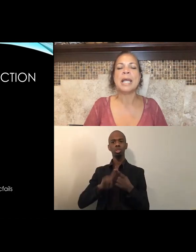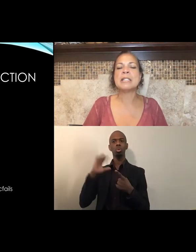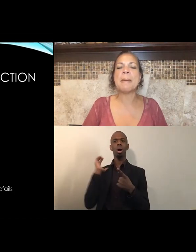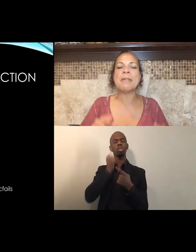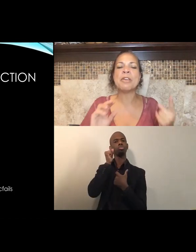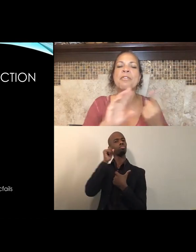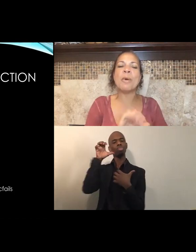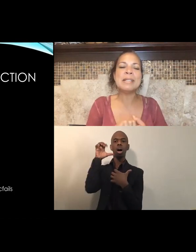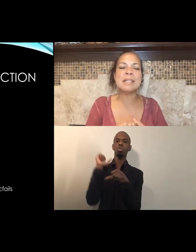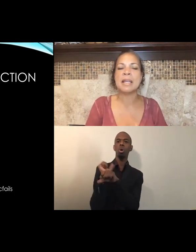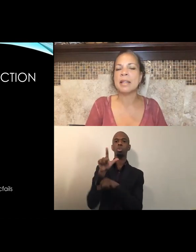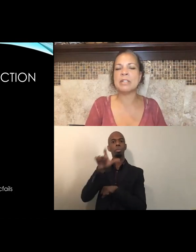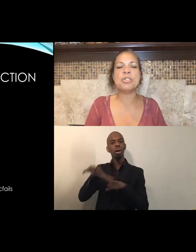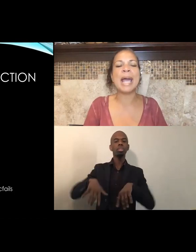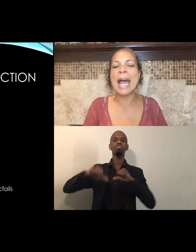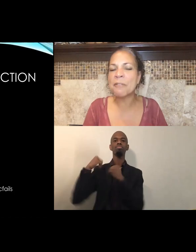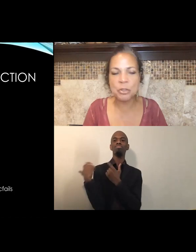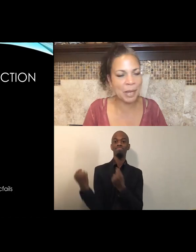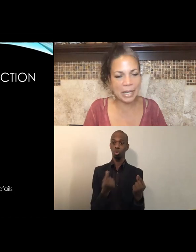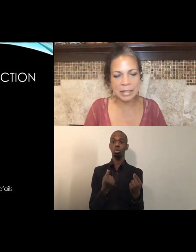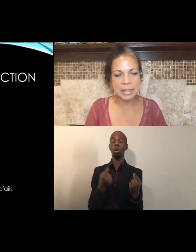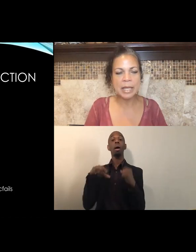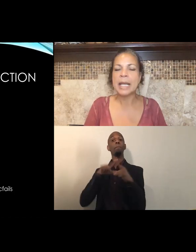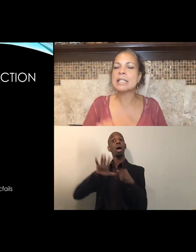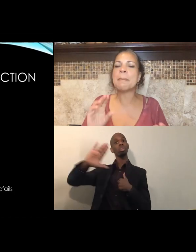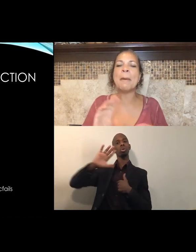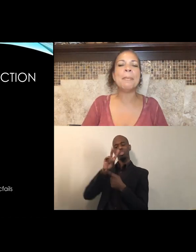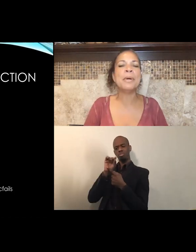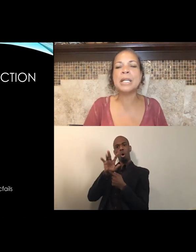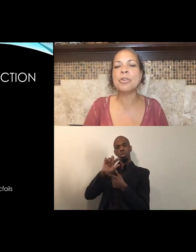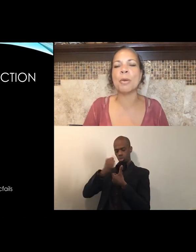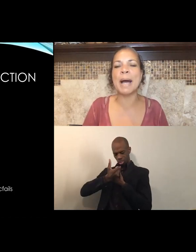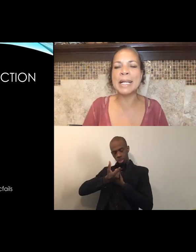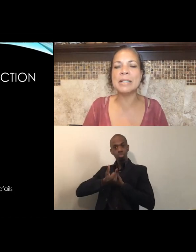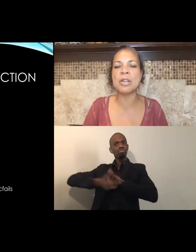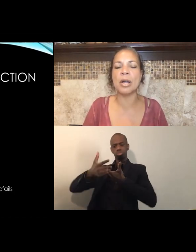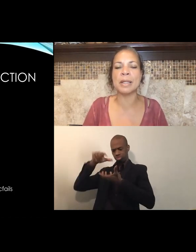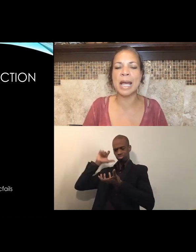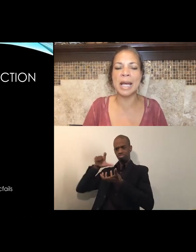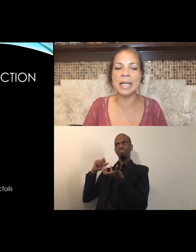It's about the voice that you have to raise. It's about putting your bodies on the line.